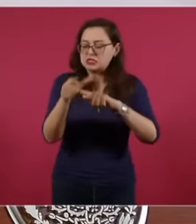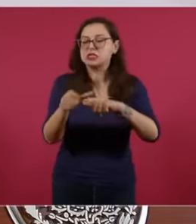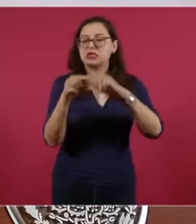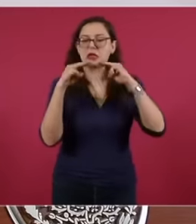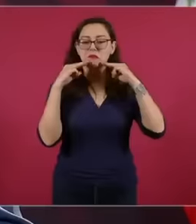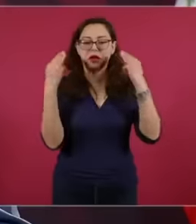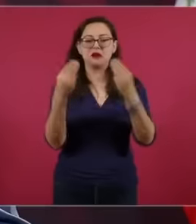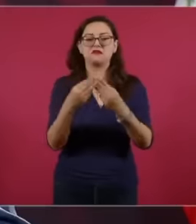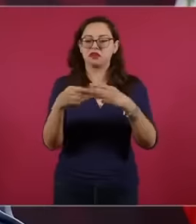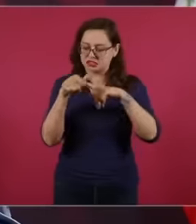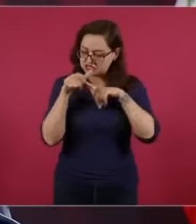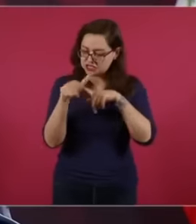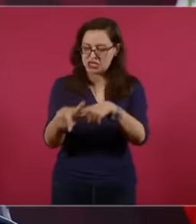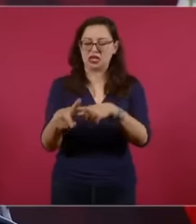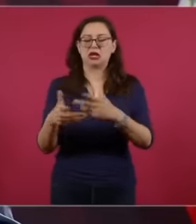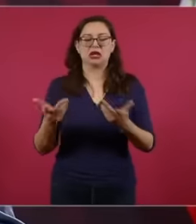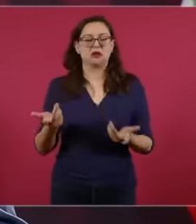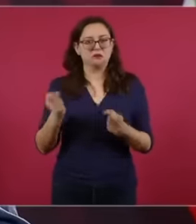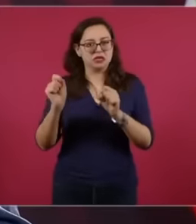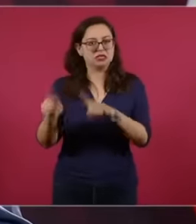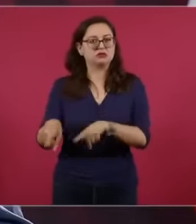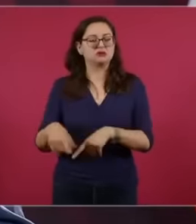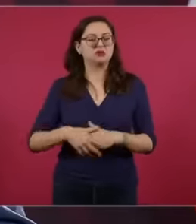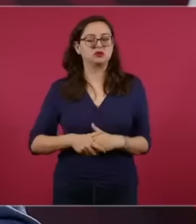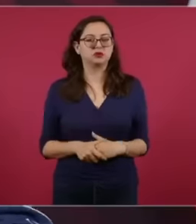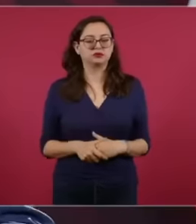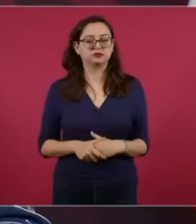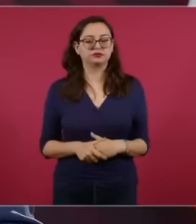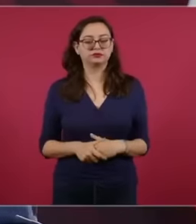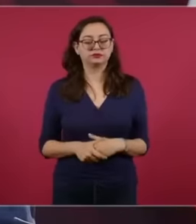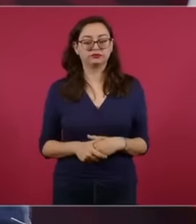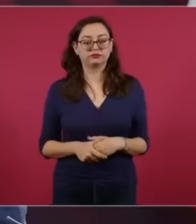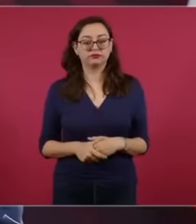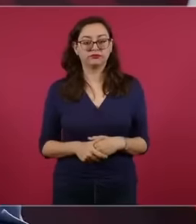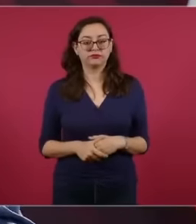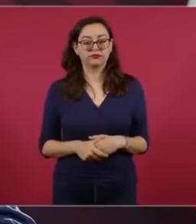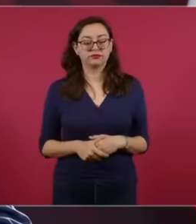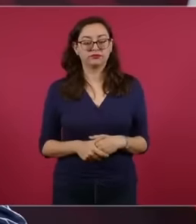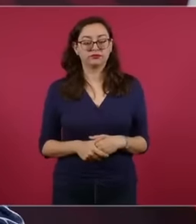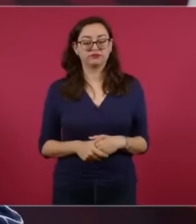participating and he was